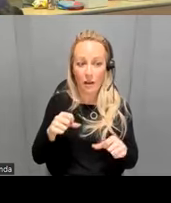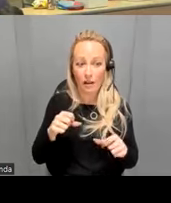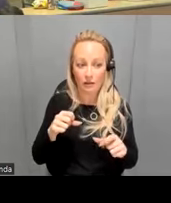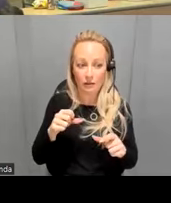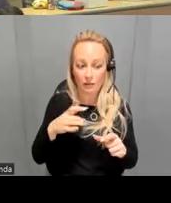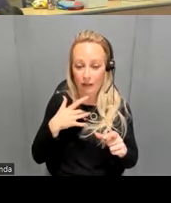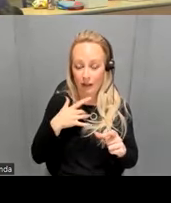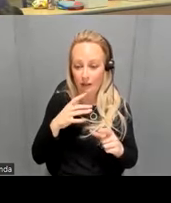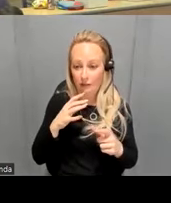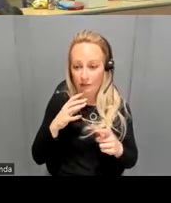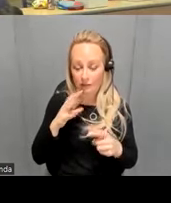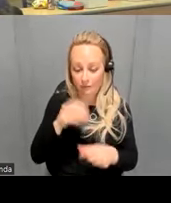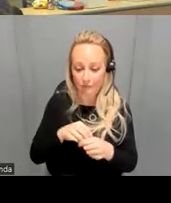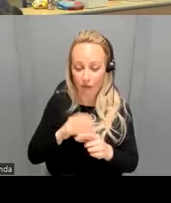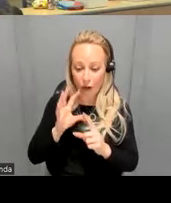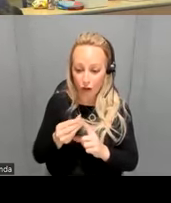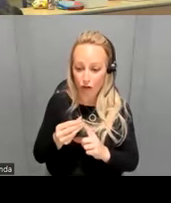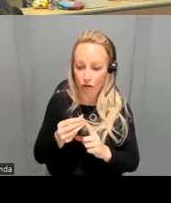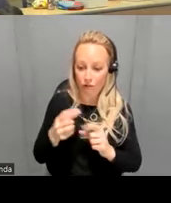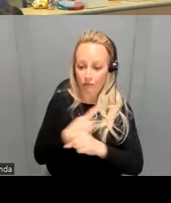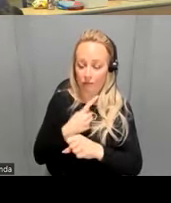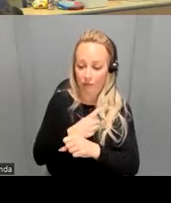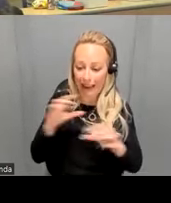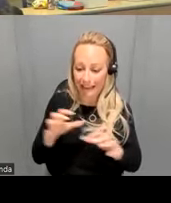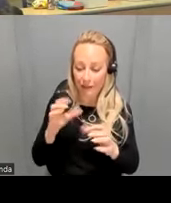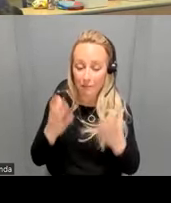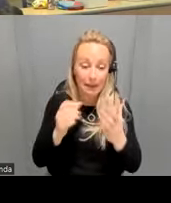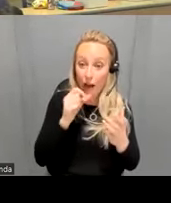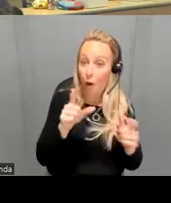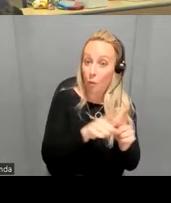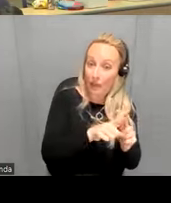activities but maybe not with somebody else or with somebody who has the same identity with